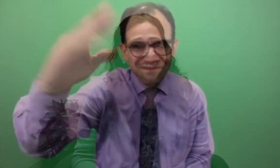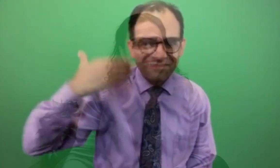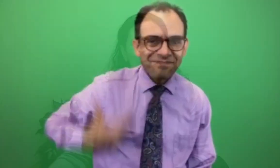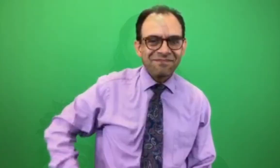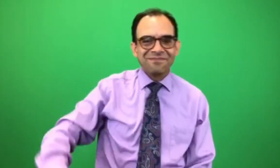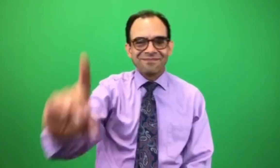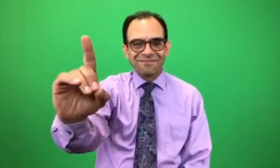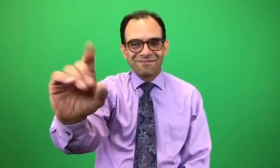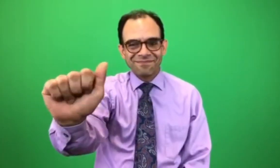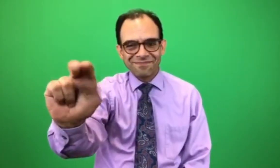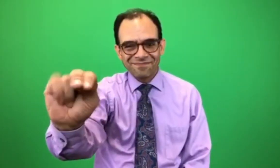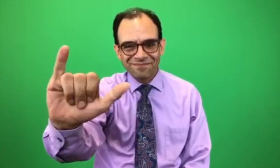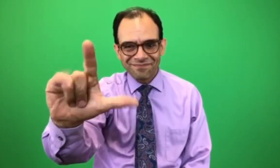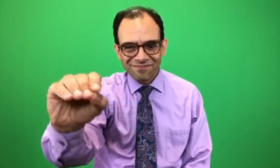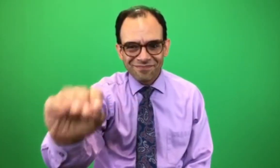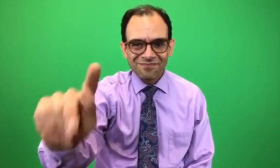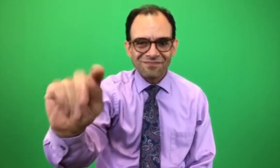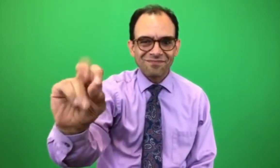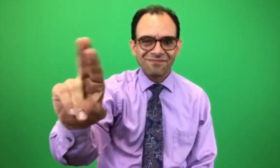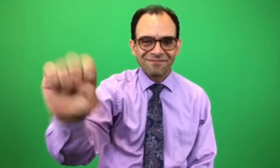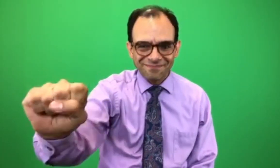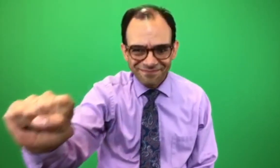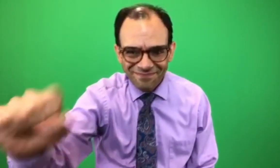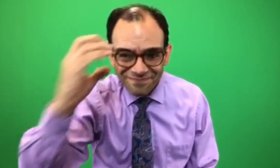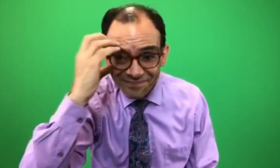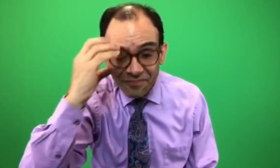Hello! This is Danilo Torres. This is my sign name.